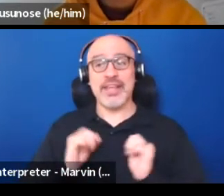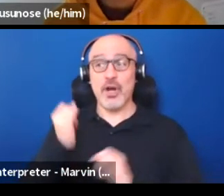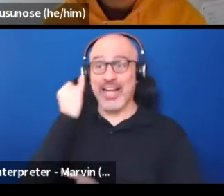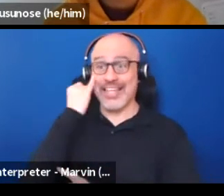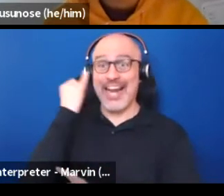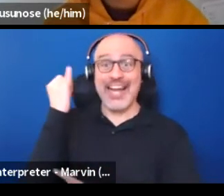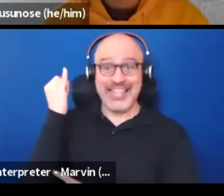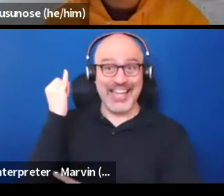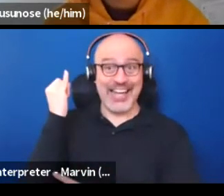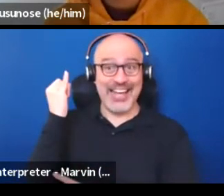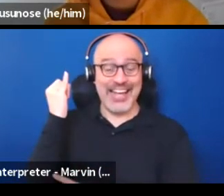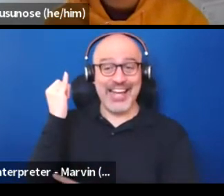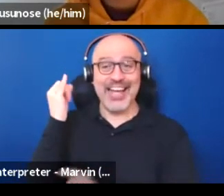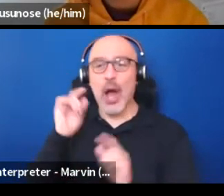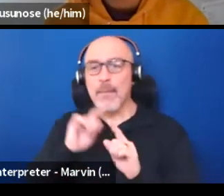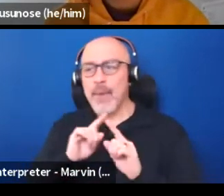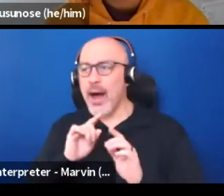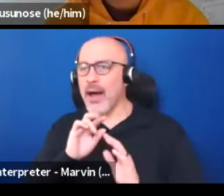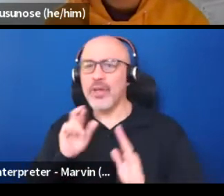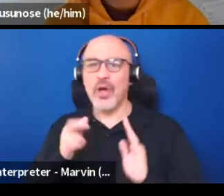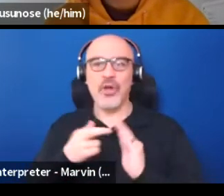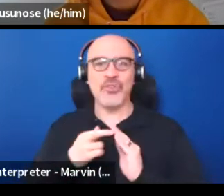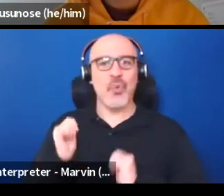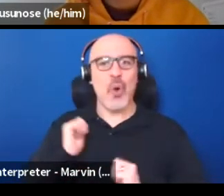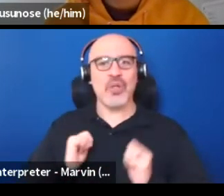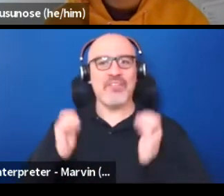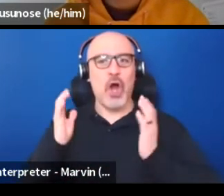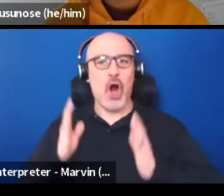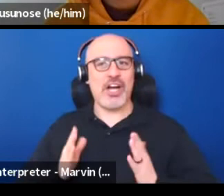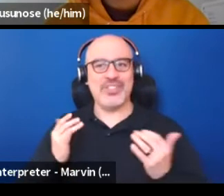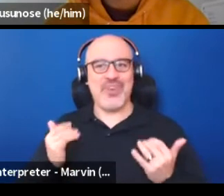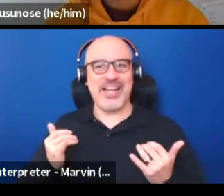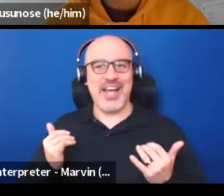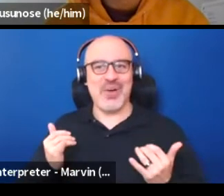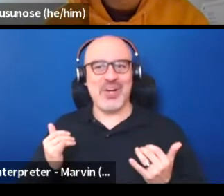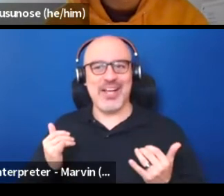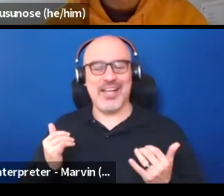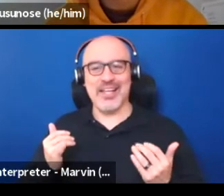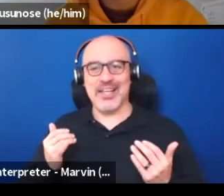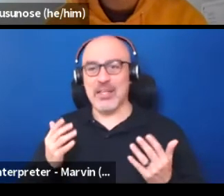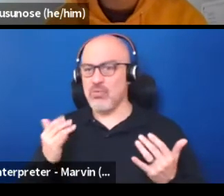about the role of the artist. Right now, we are at a disconnect from artists,